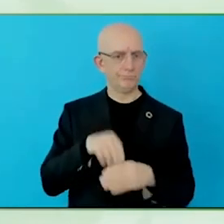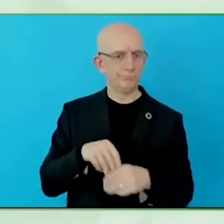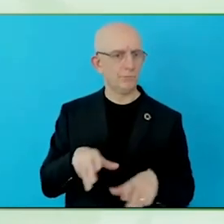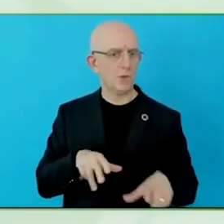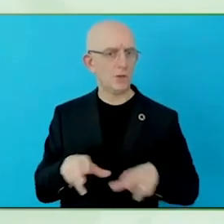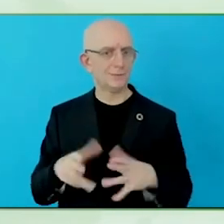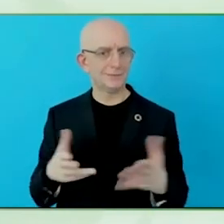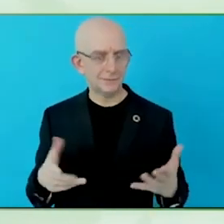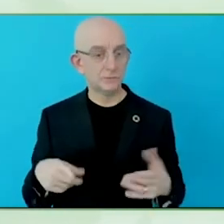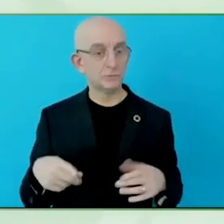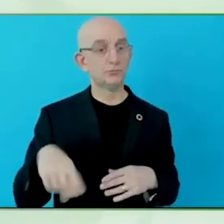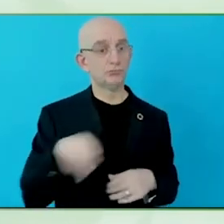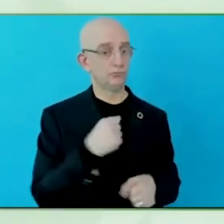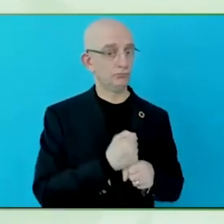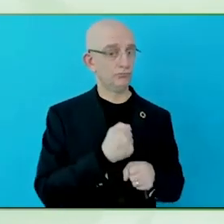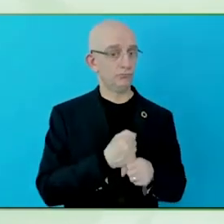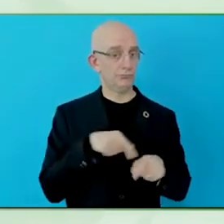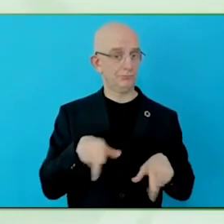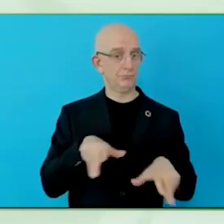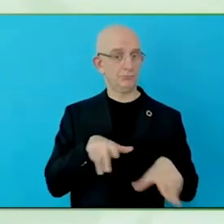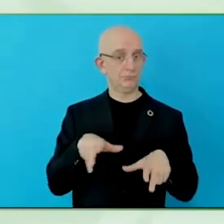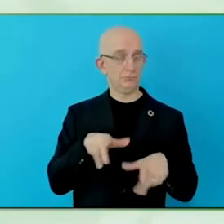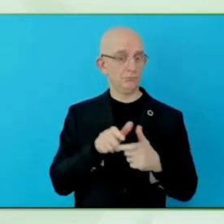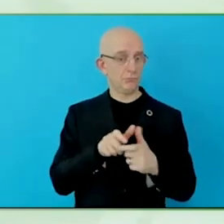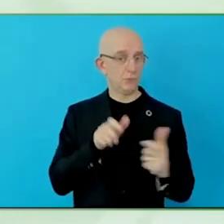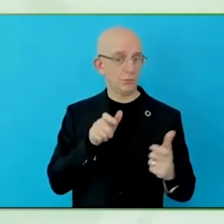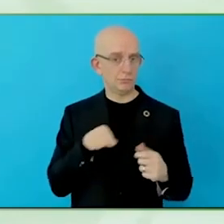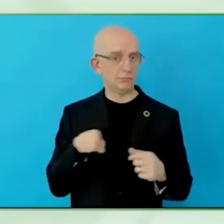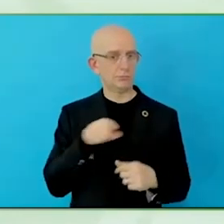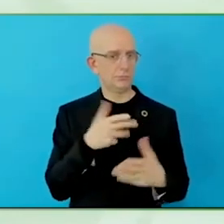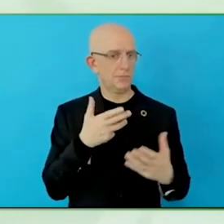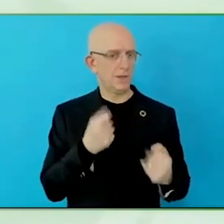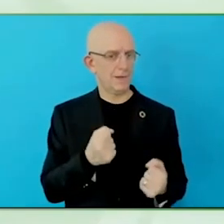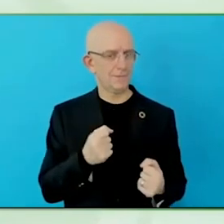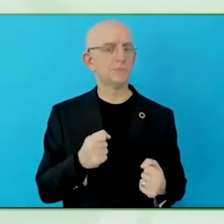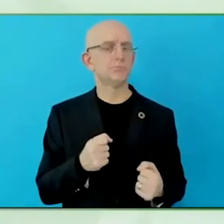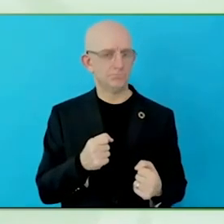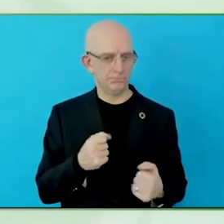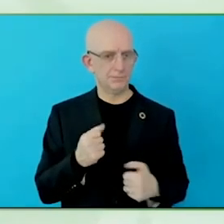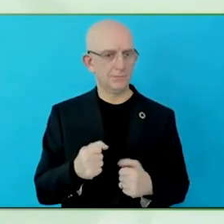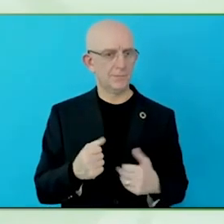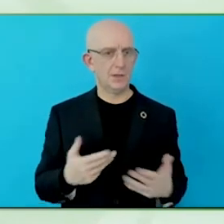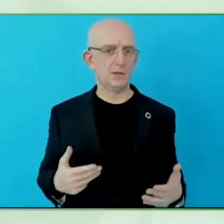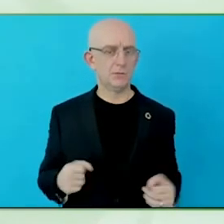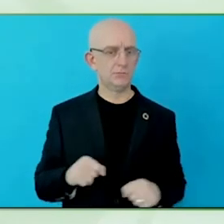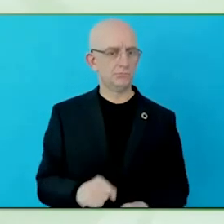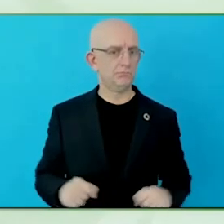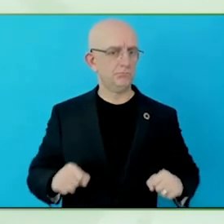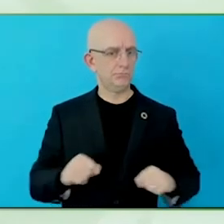able to build and maintain your own network. That's one of the key things. That is on the person.